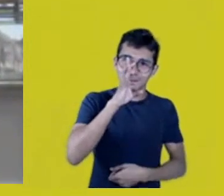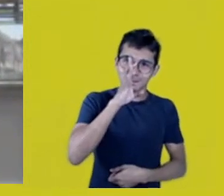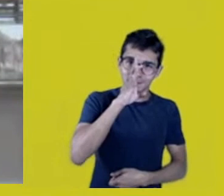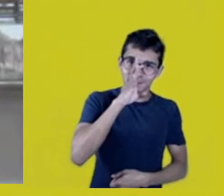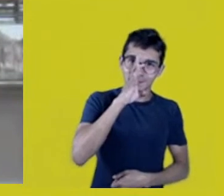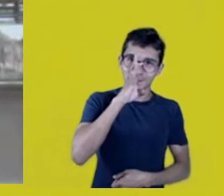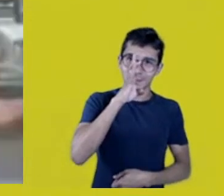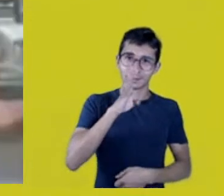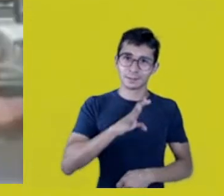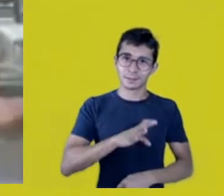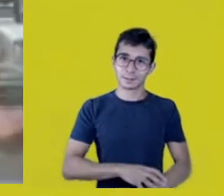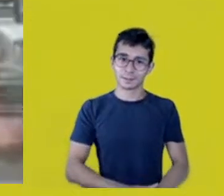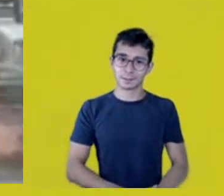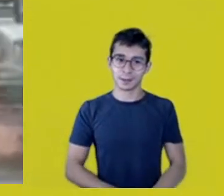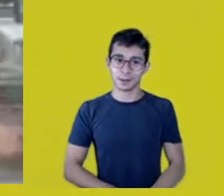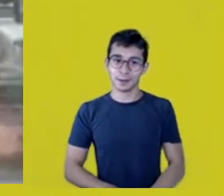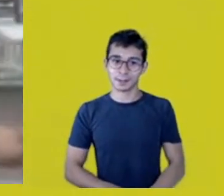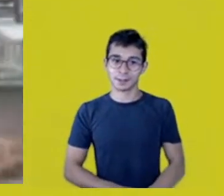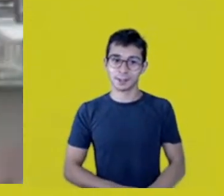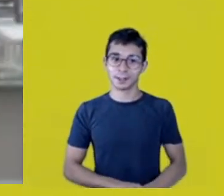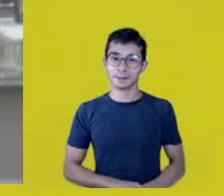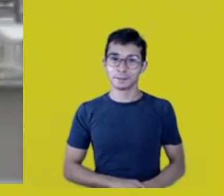In Porto Velho they were reborn